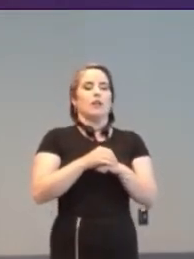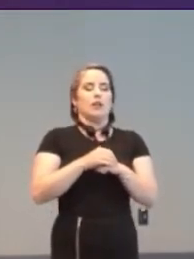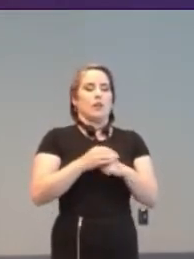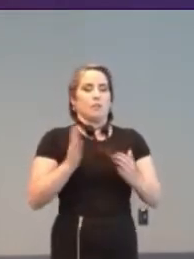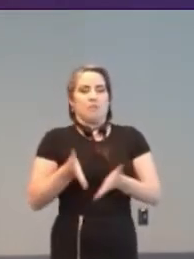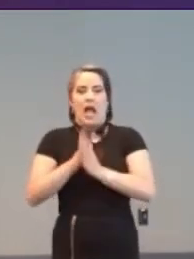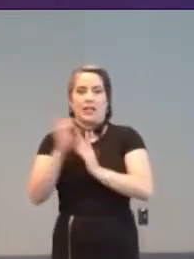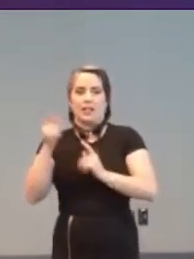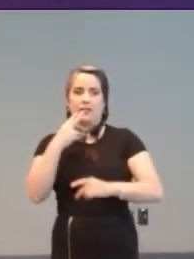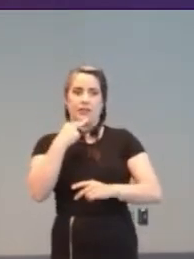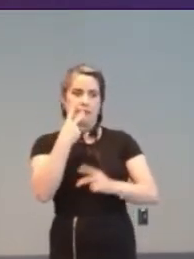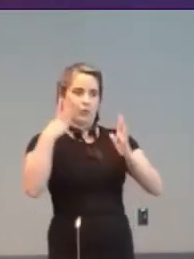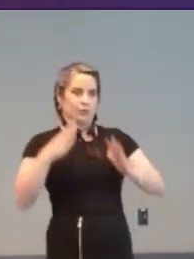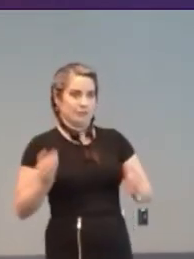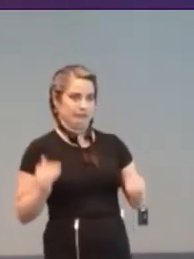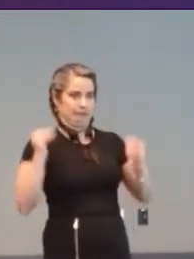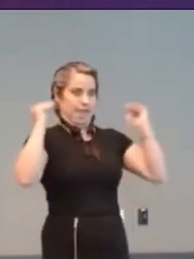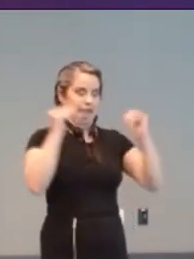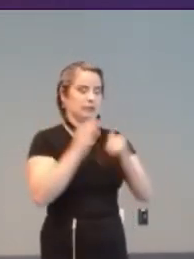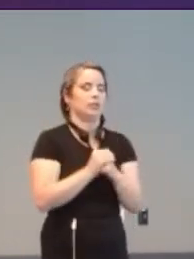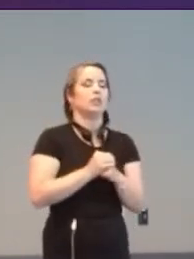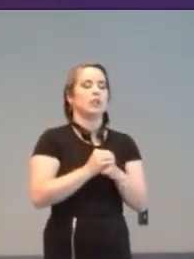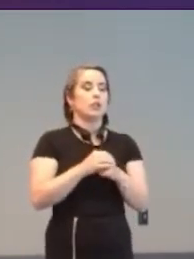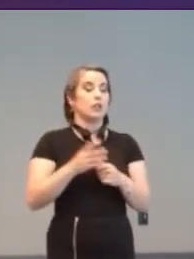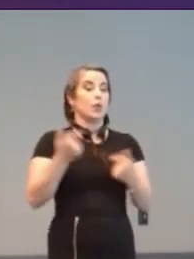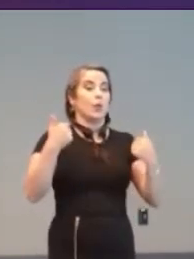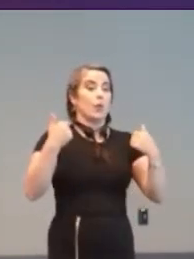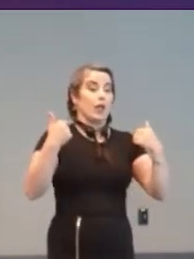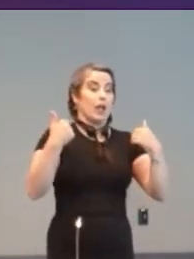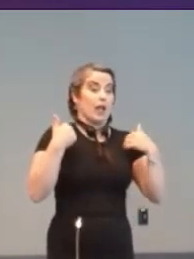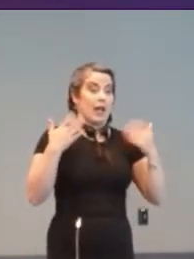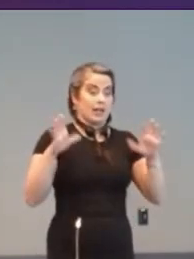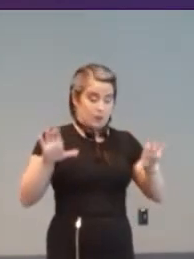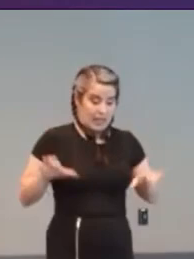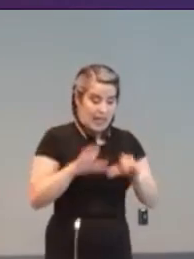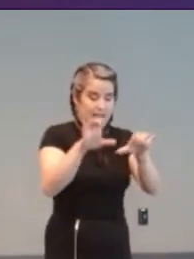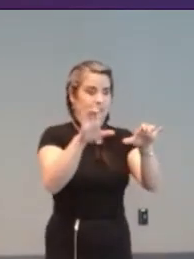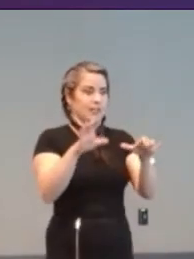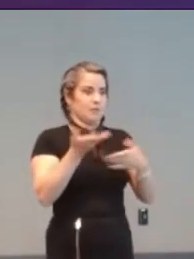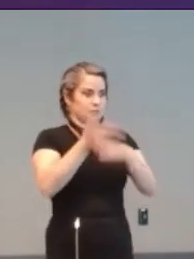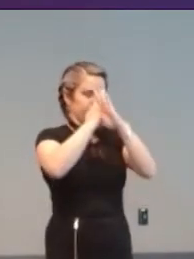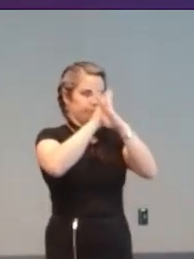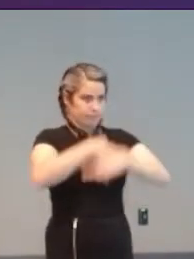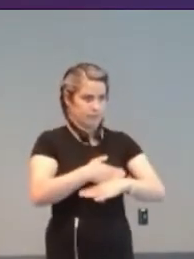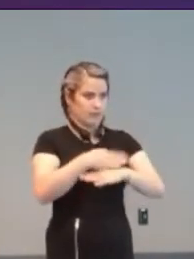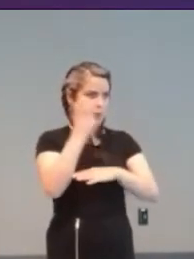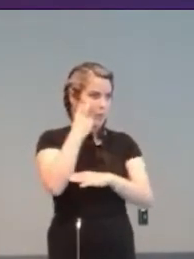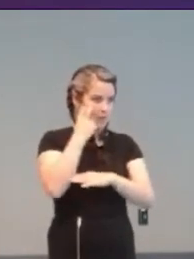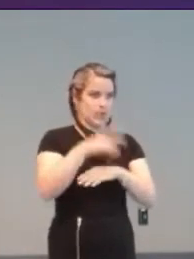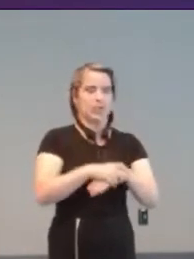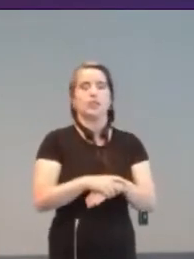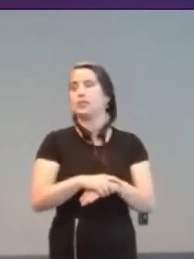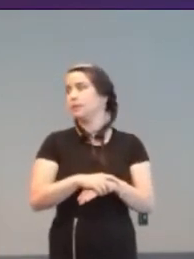a clock-hand communication device, activated by breaking a beam of light.